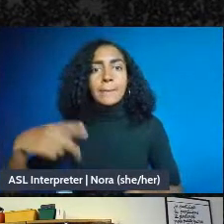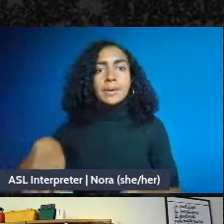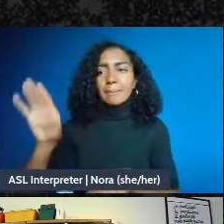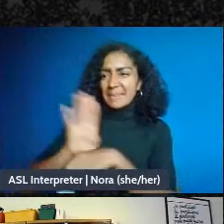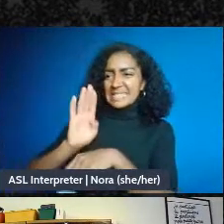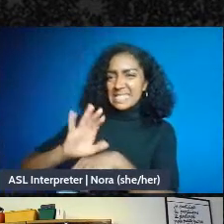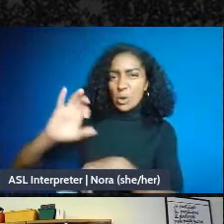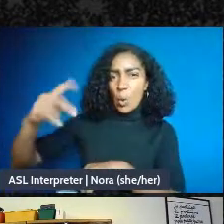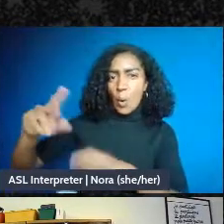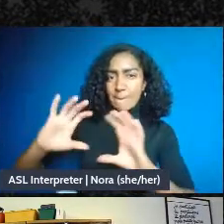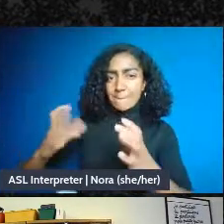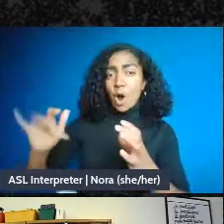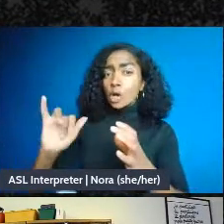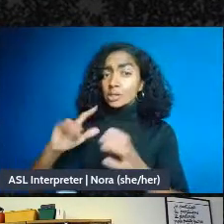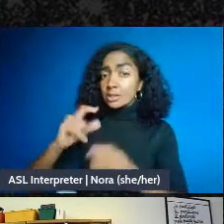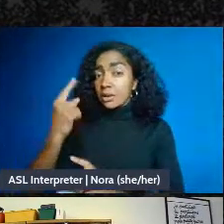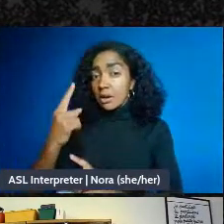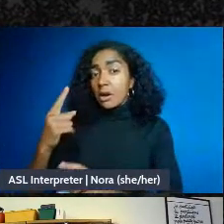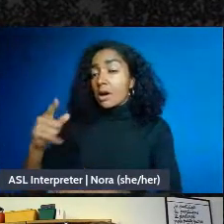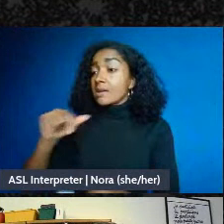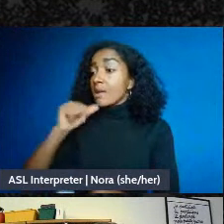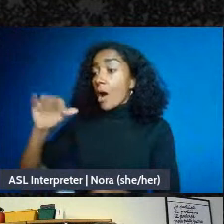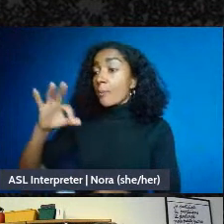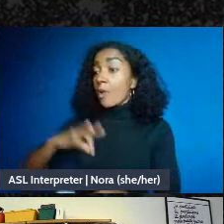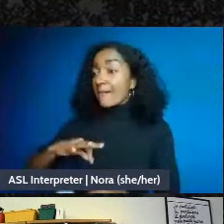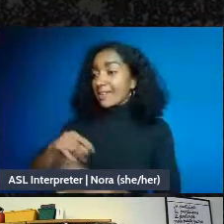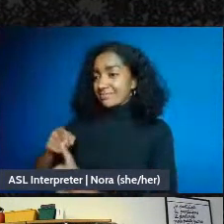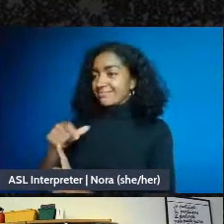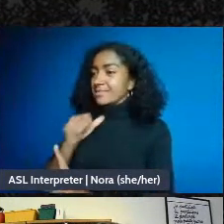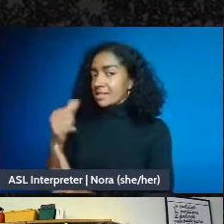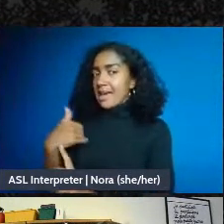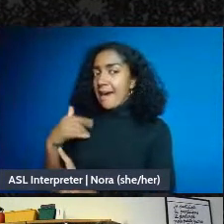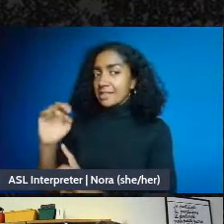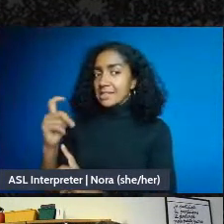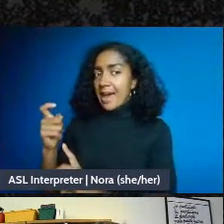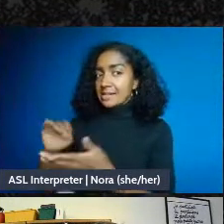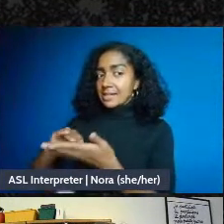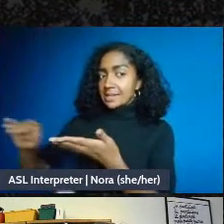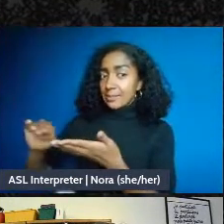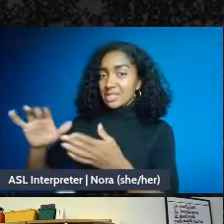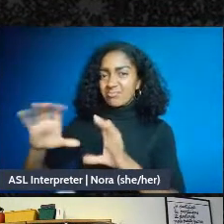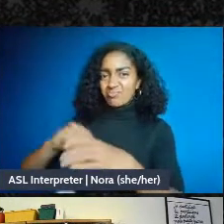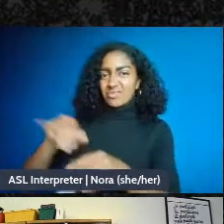non-profit that doesn't have tax exemption in that same category. And then the last category